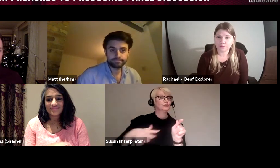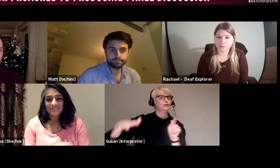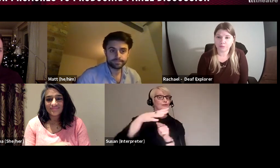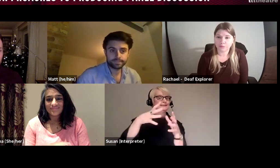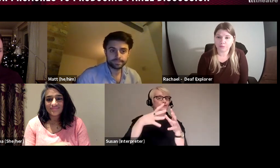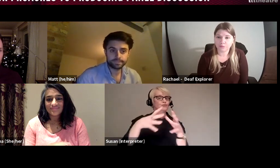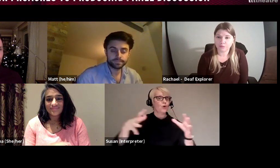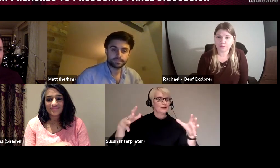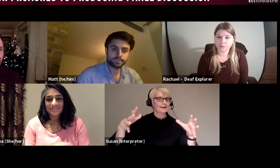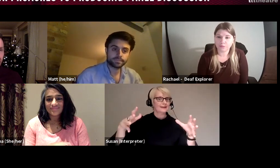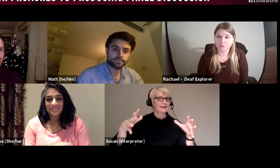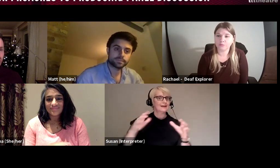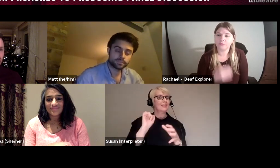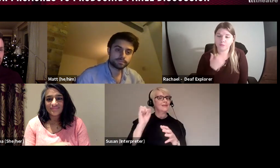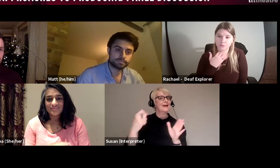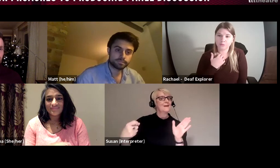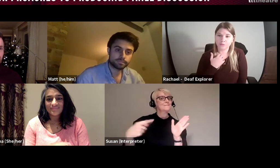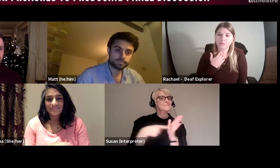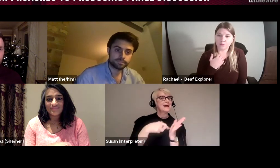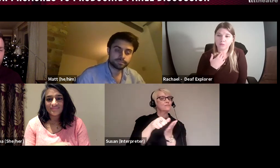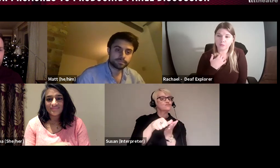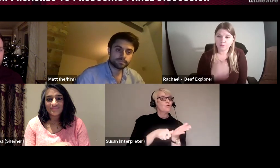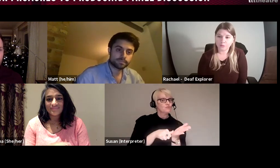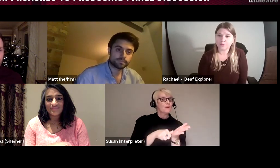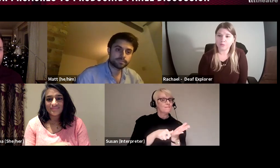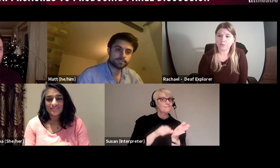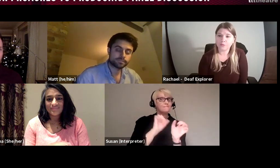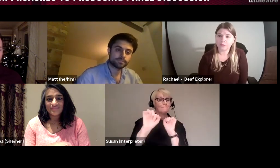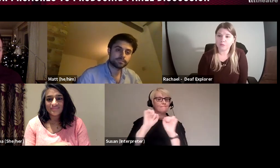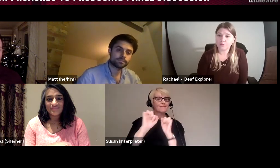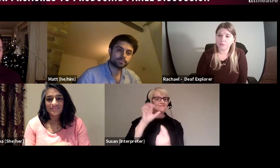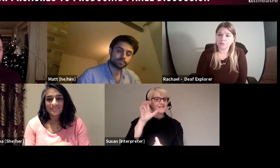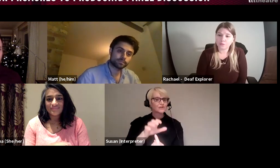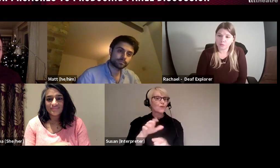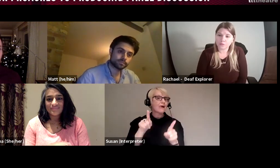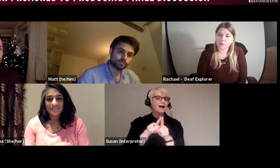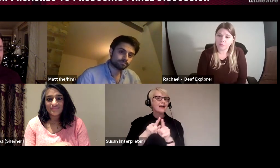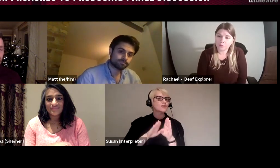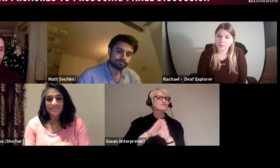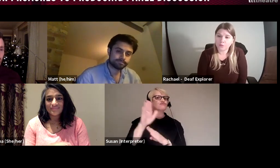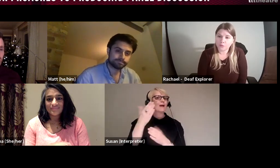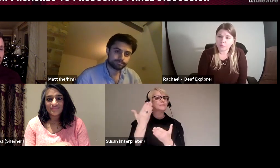main programming of venues. The way that ramps on the moon is growing with its tours